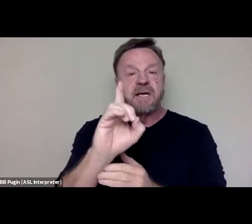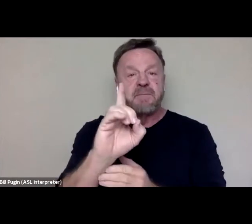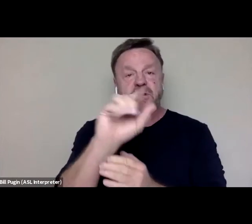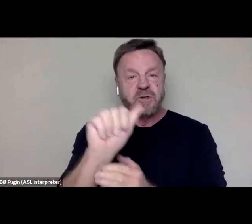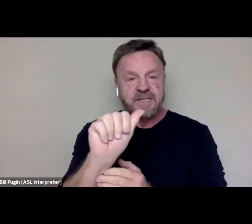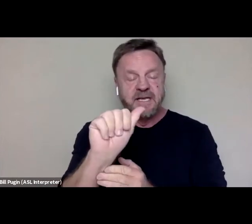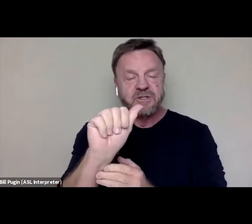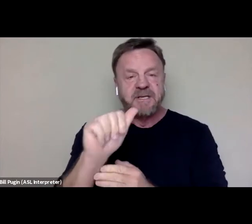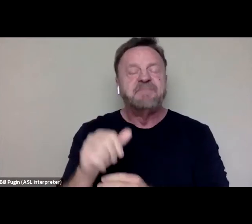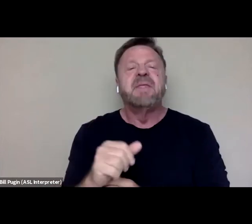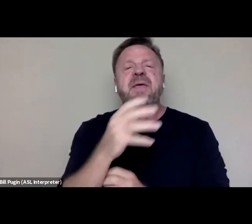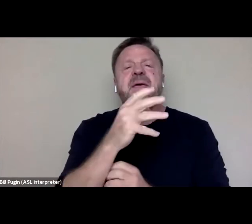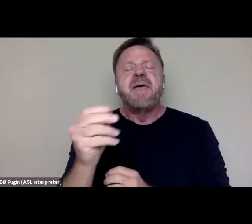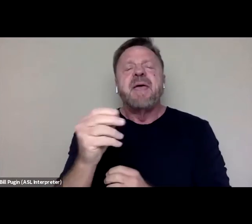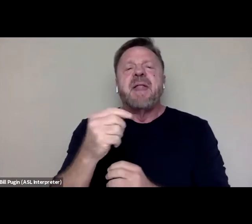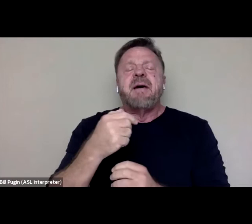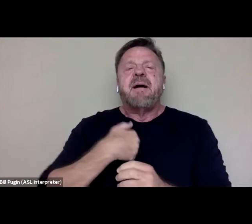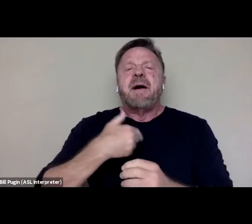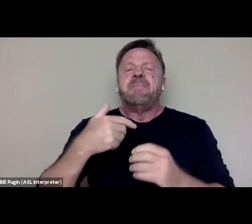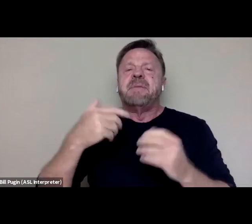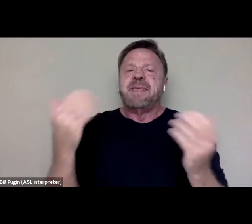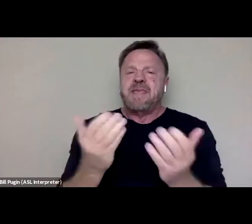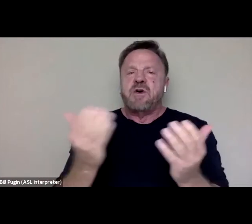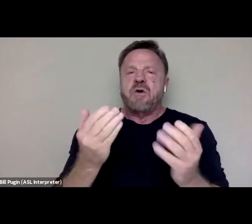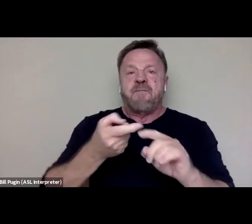And I'm coming to you today from Chicago